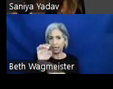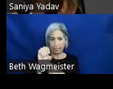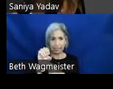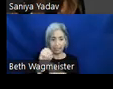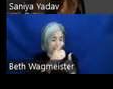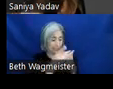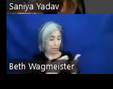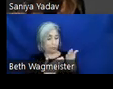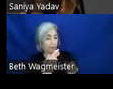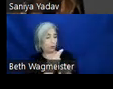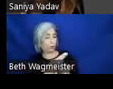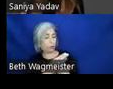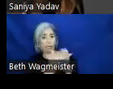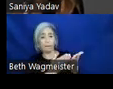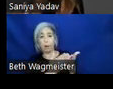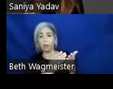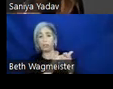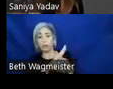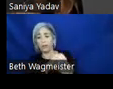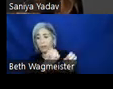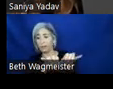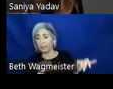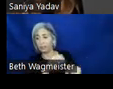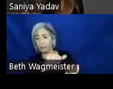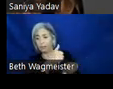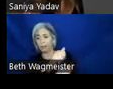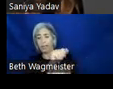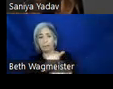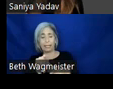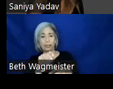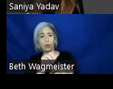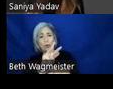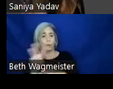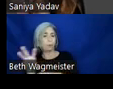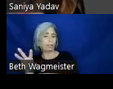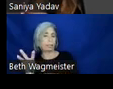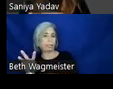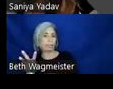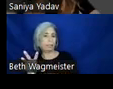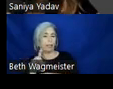using components within the system to build an application or a website. The component usage